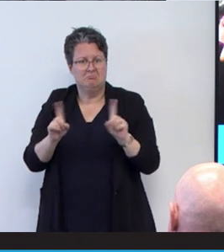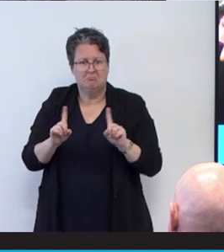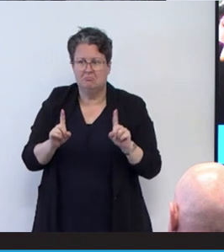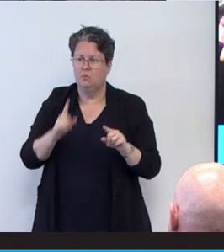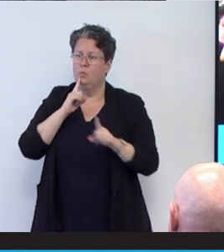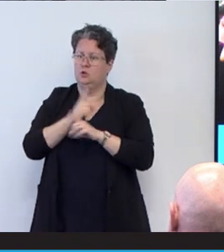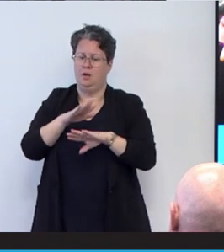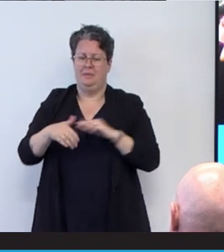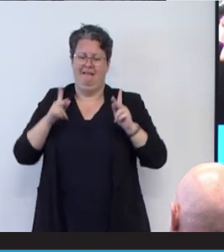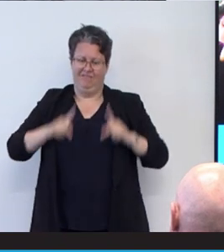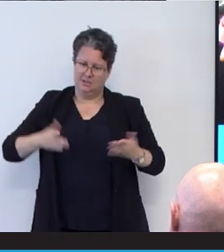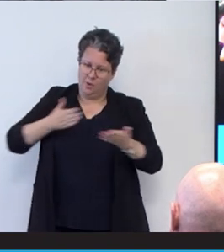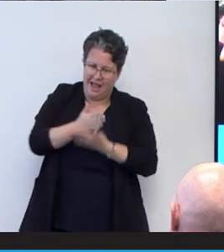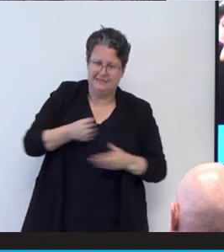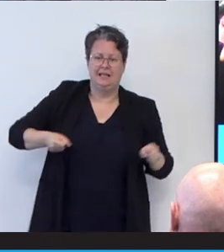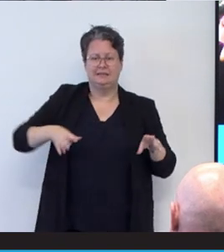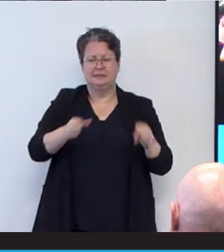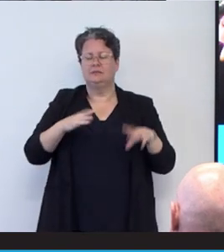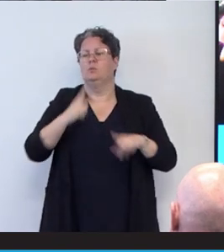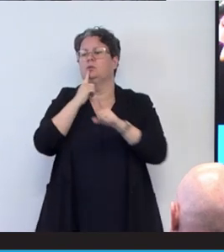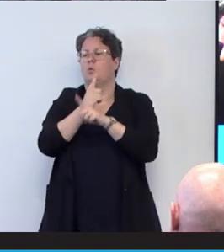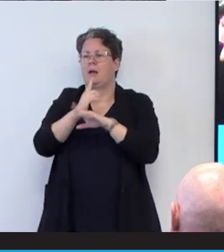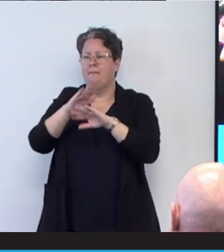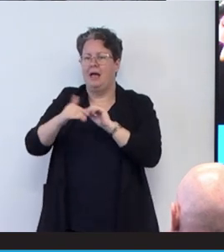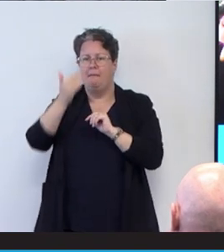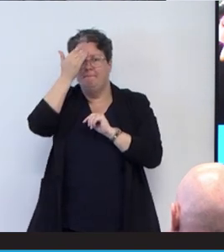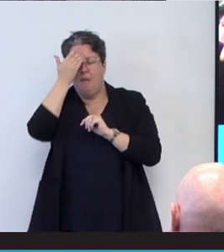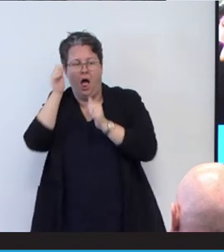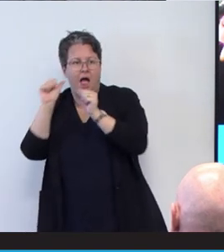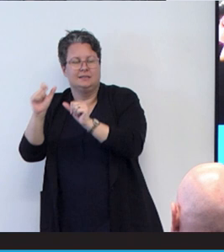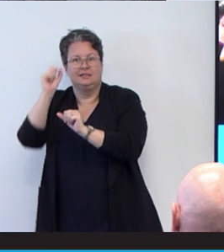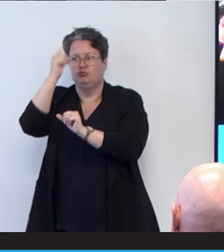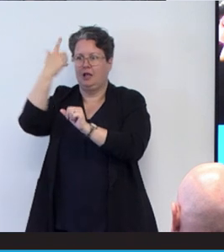access. We talk about things like unconscious bias, we talk about all these other things.